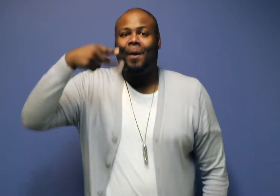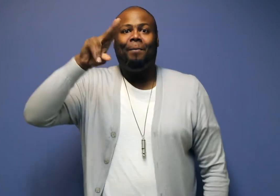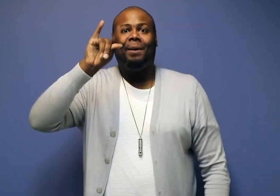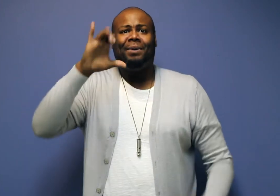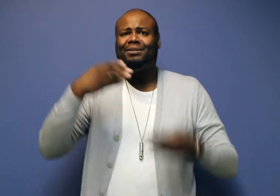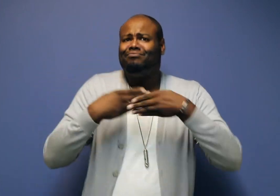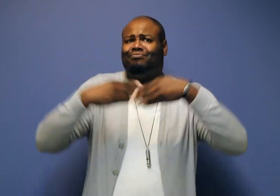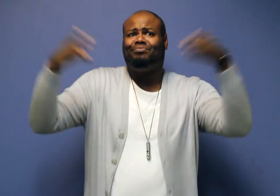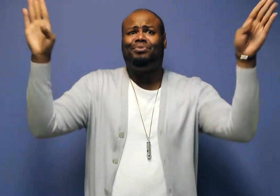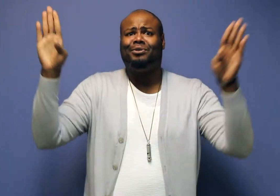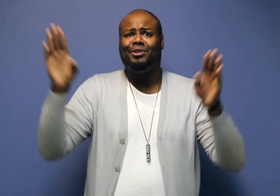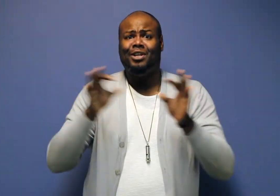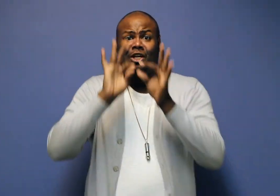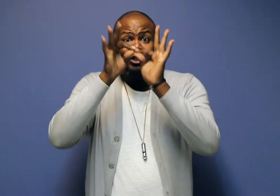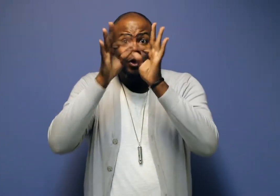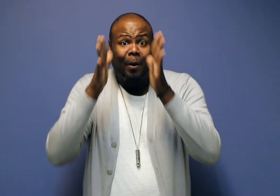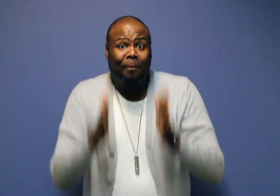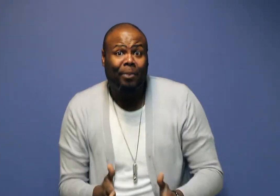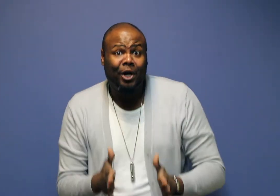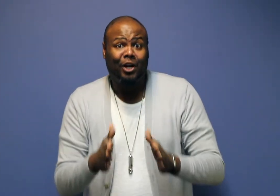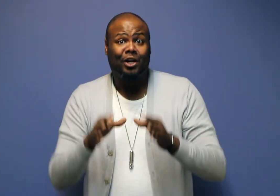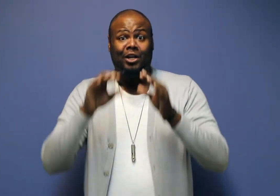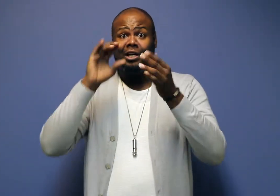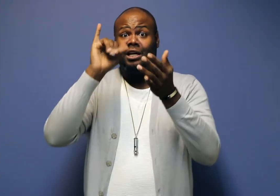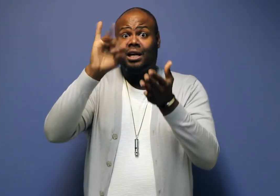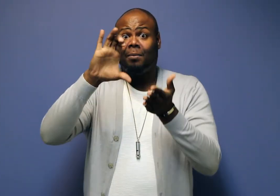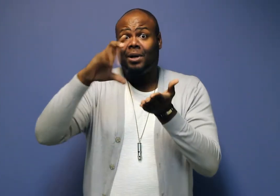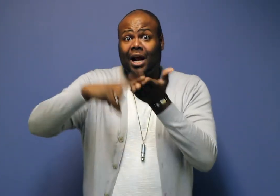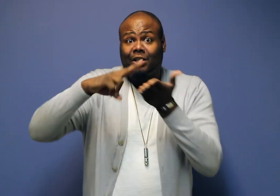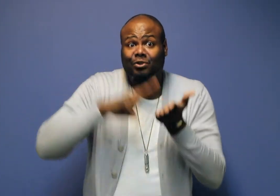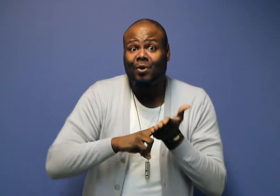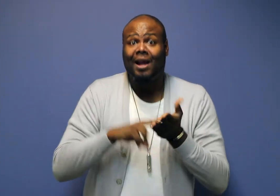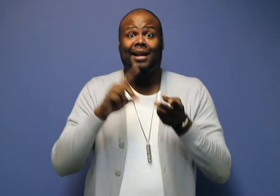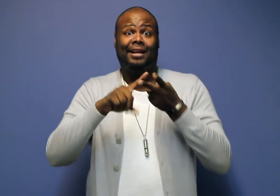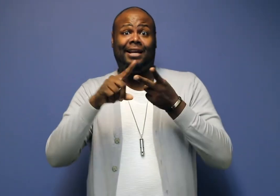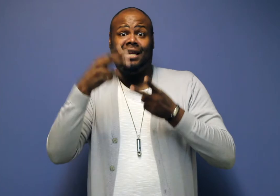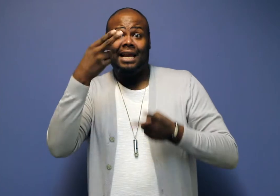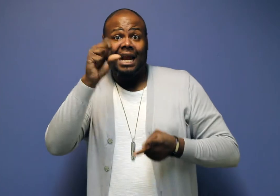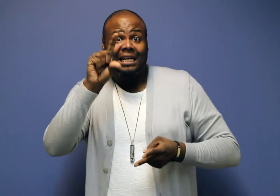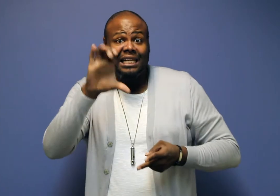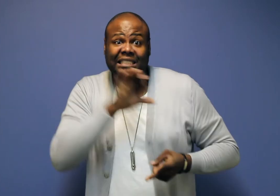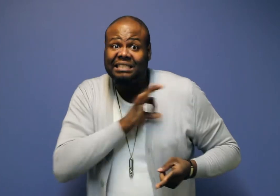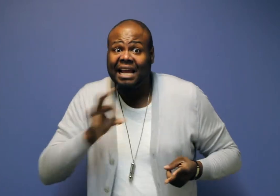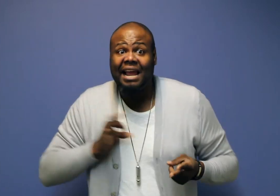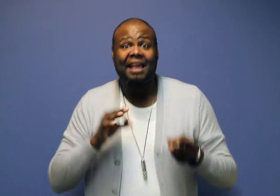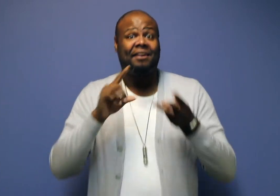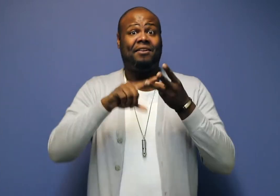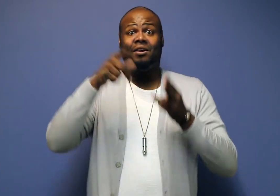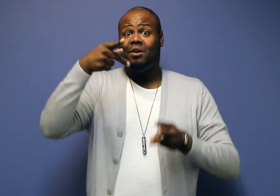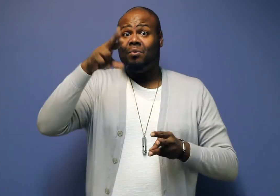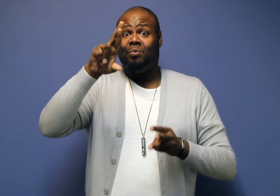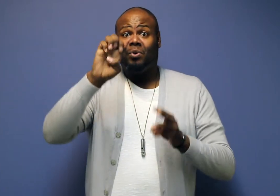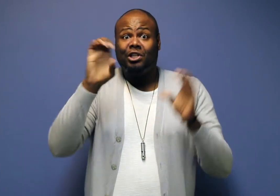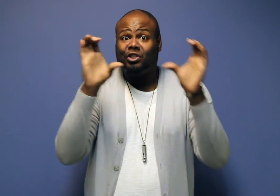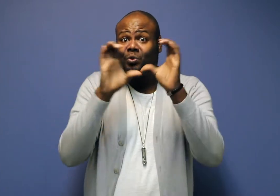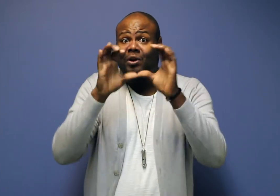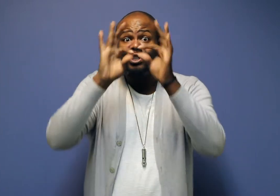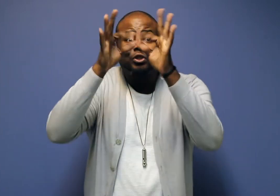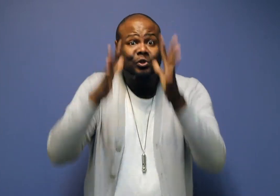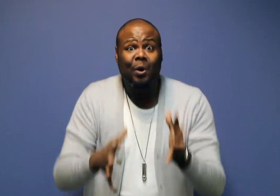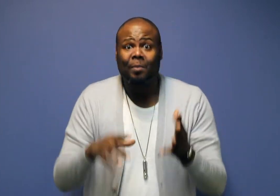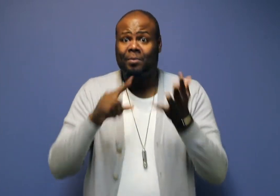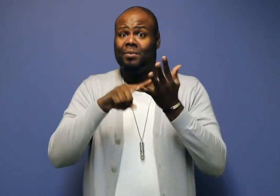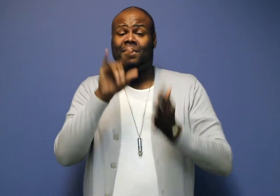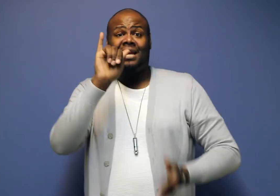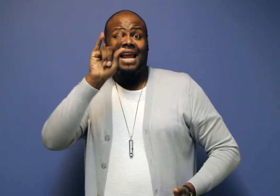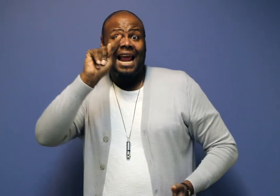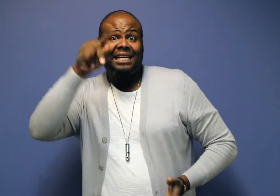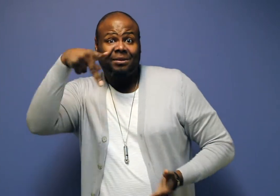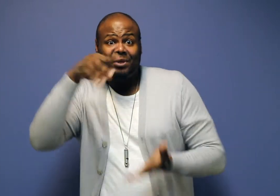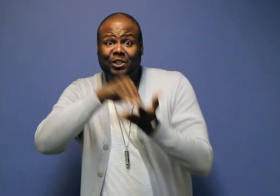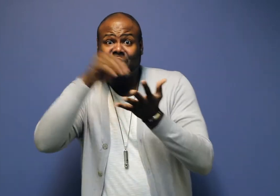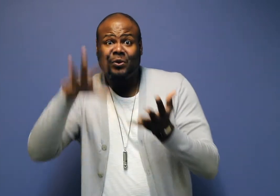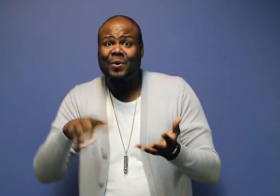It is open to interpreters: independent contractors, HSDC staff interpreters, pre-certified interpreters, ITP students...